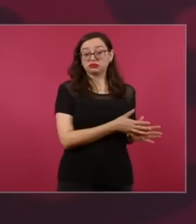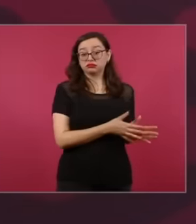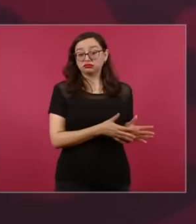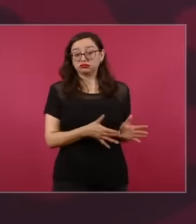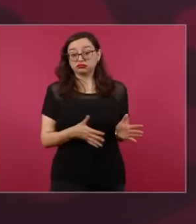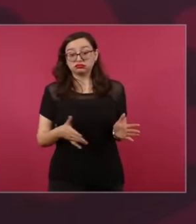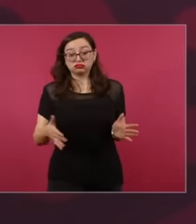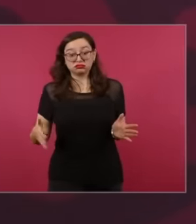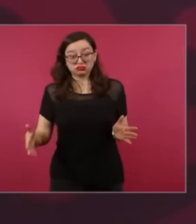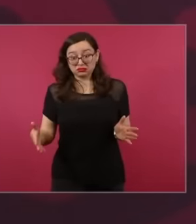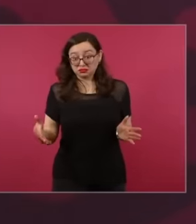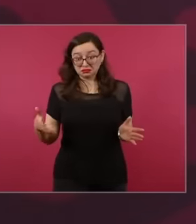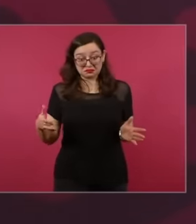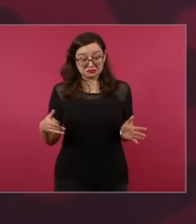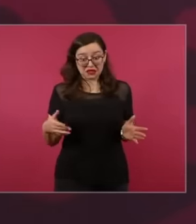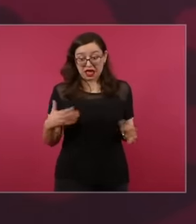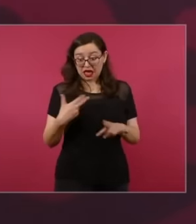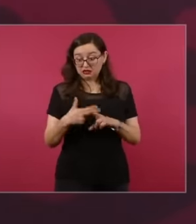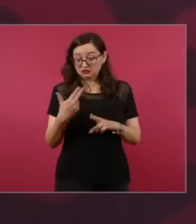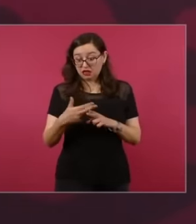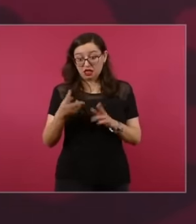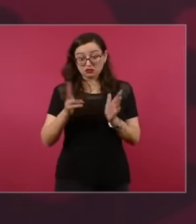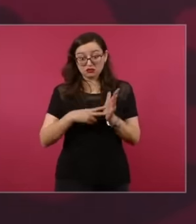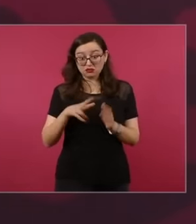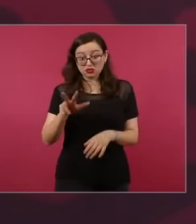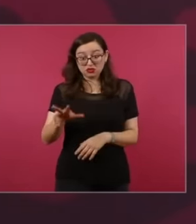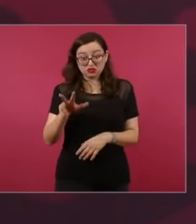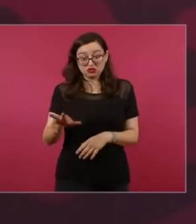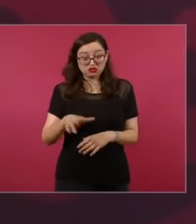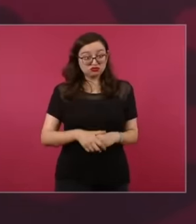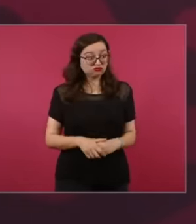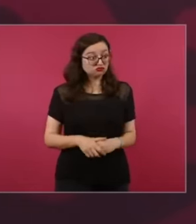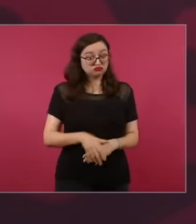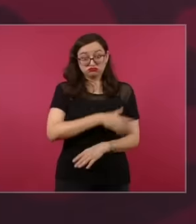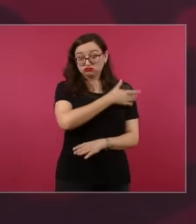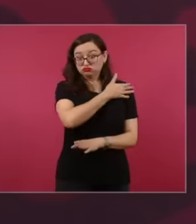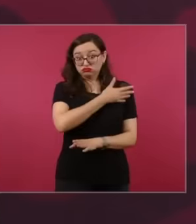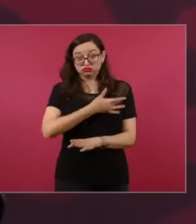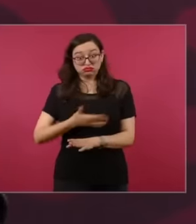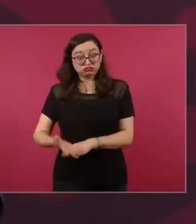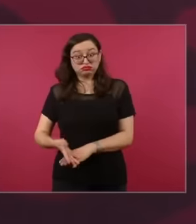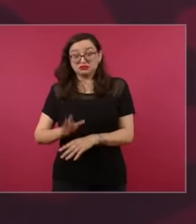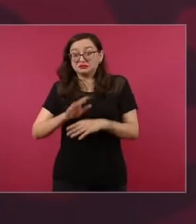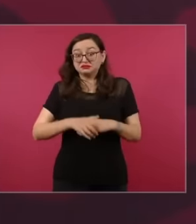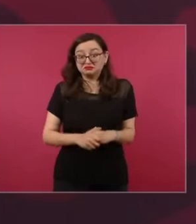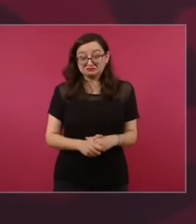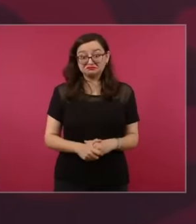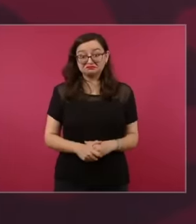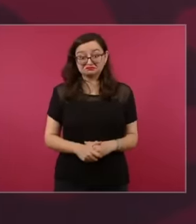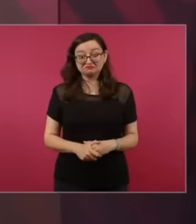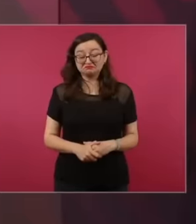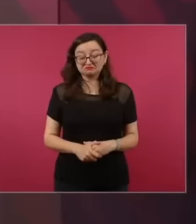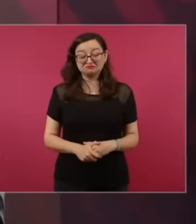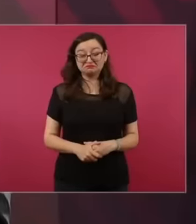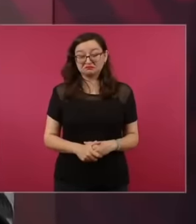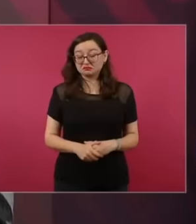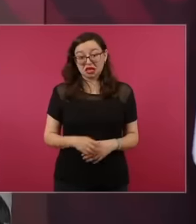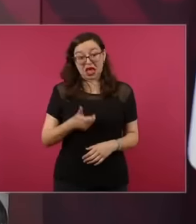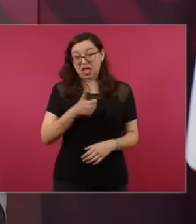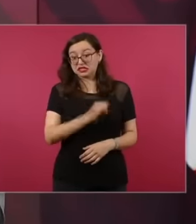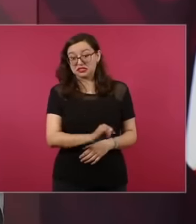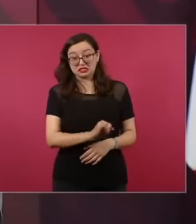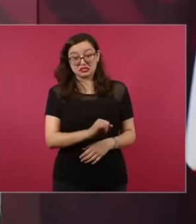now, for the first time,